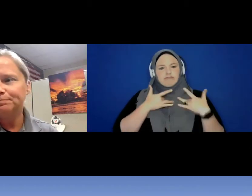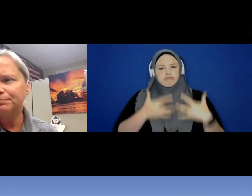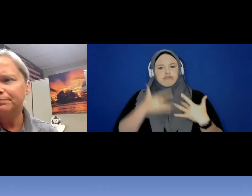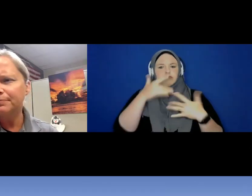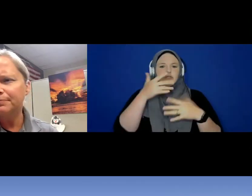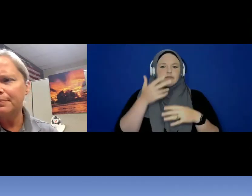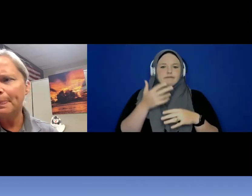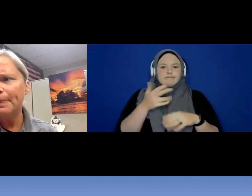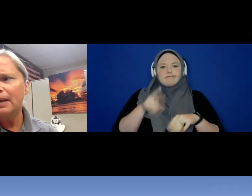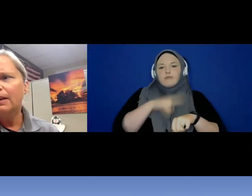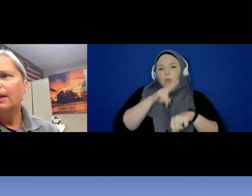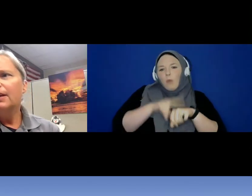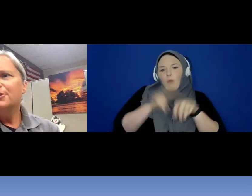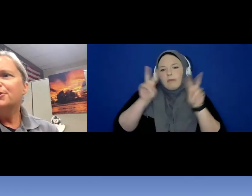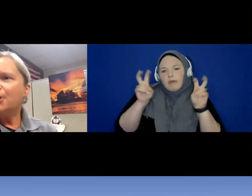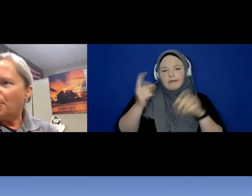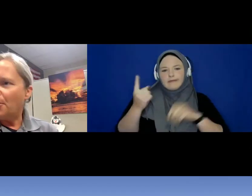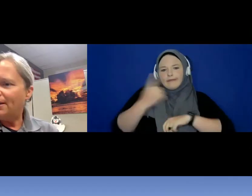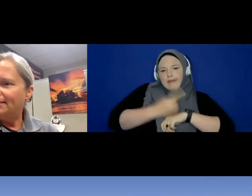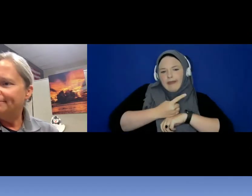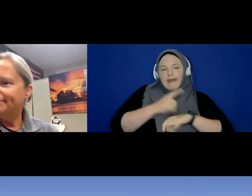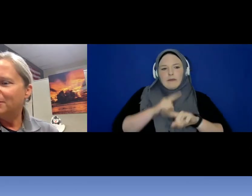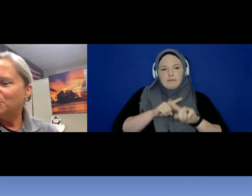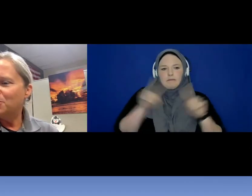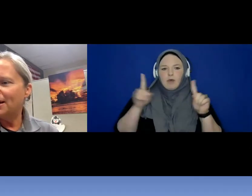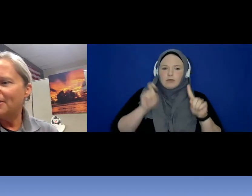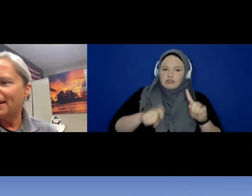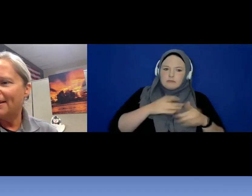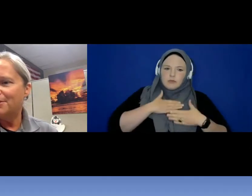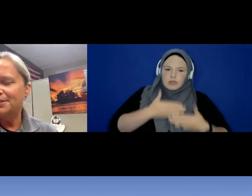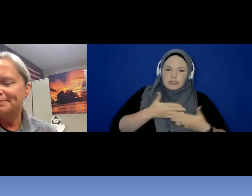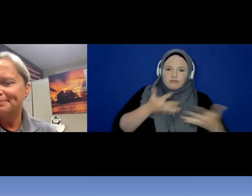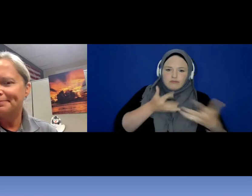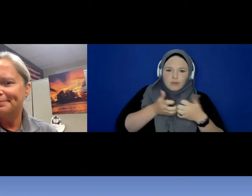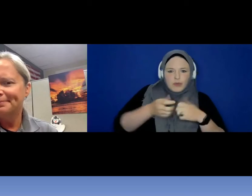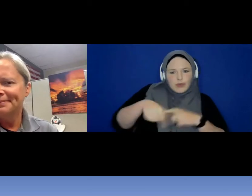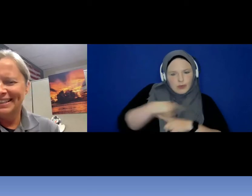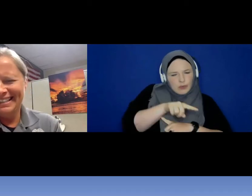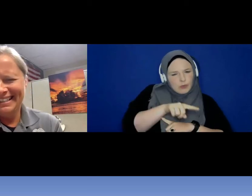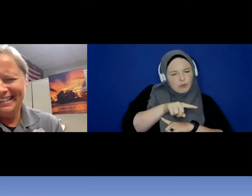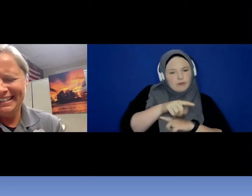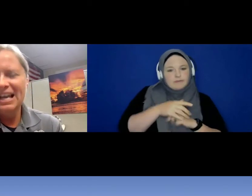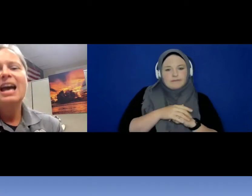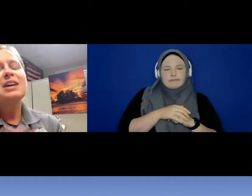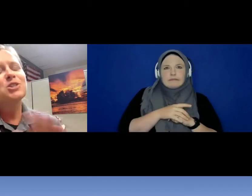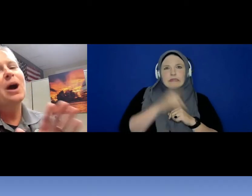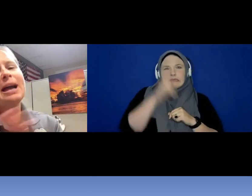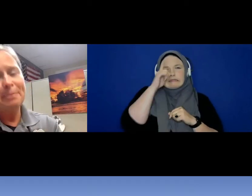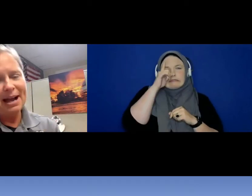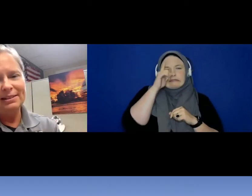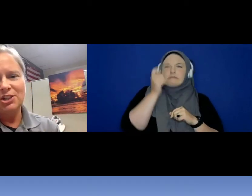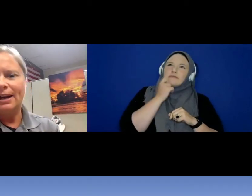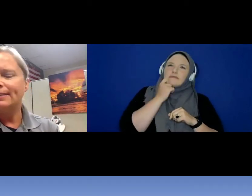So, is there anything else? I apologize